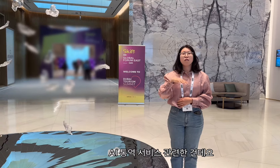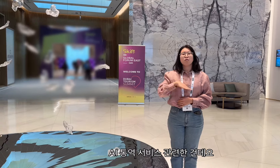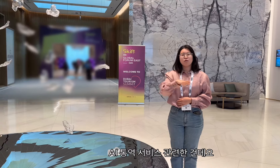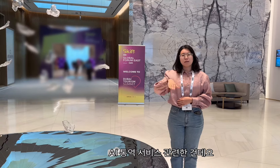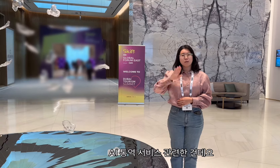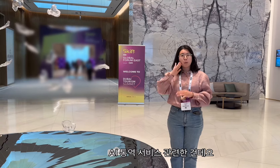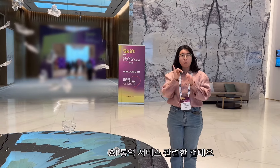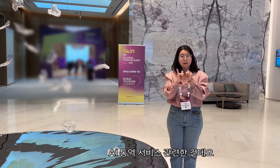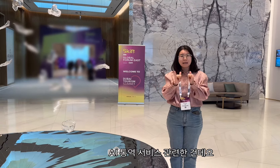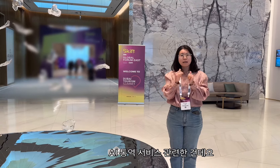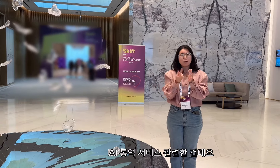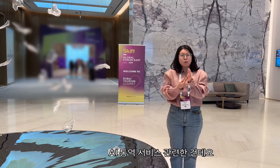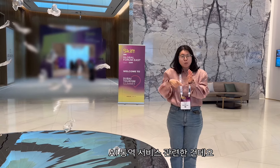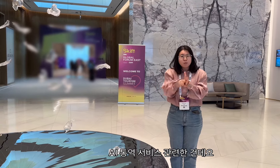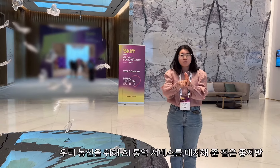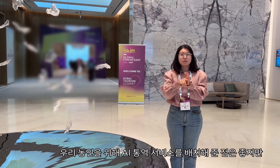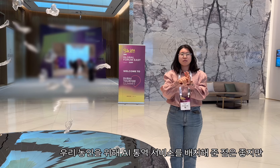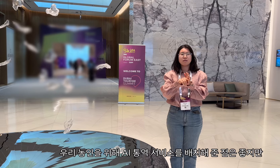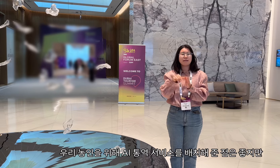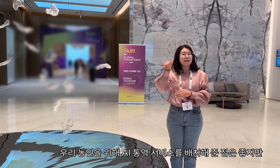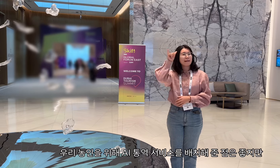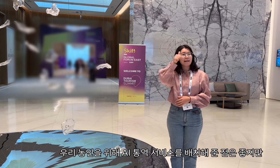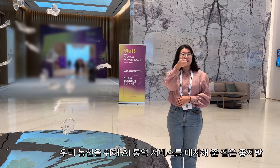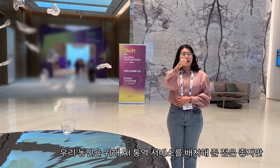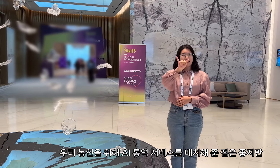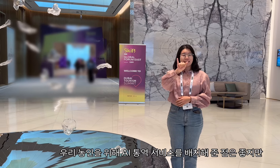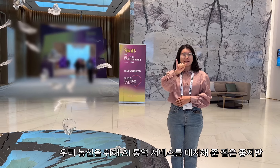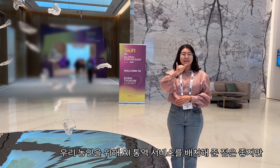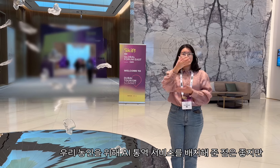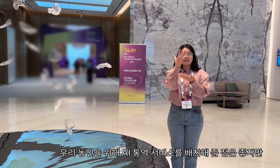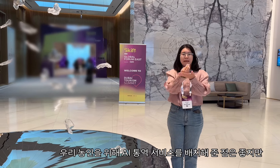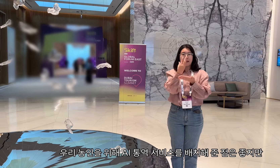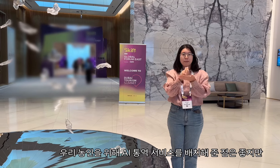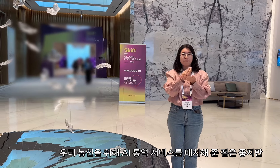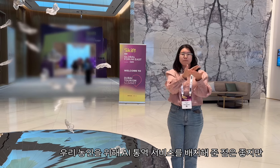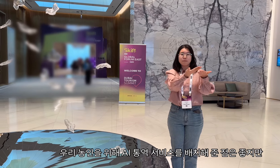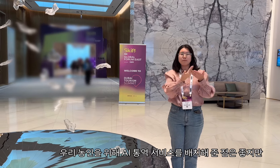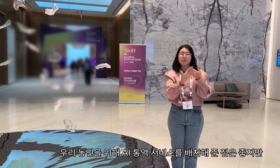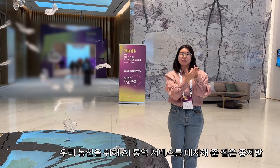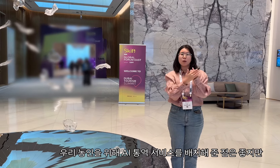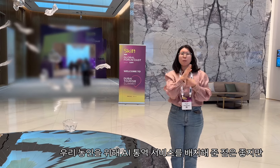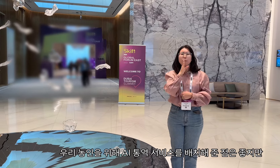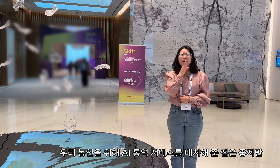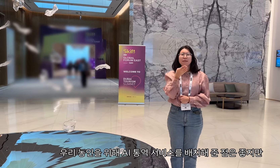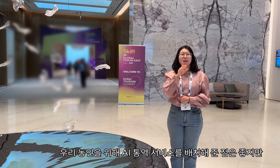it is related to the AI interpretation service. It is good that the AI interpretation service has been deployed for the deaf, but it is